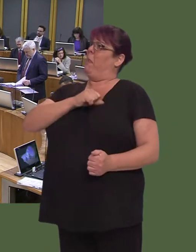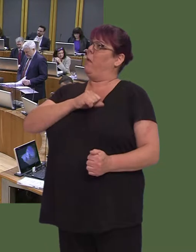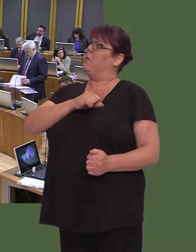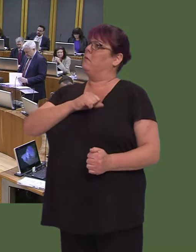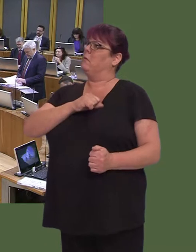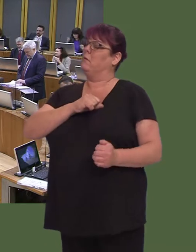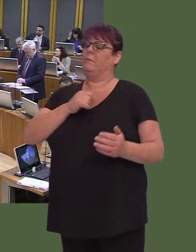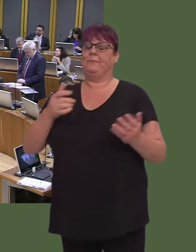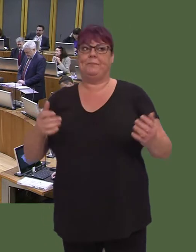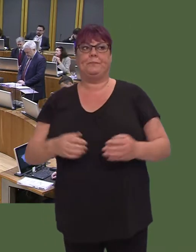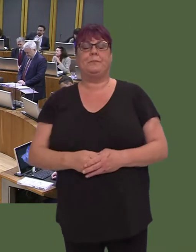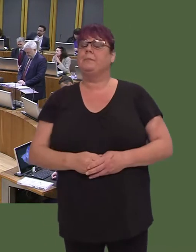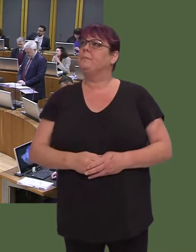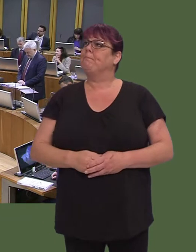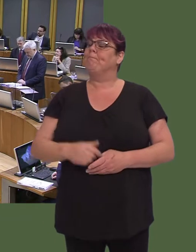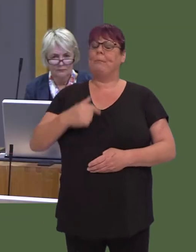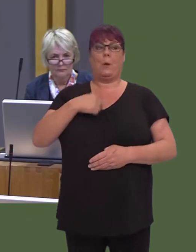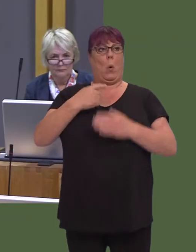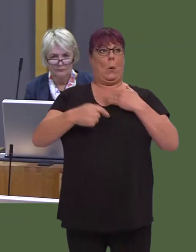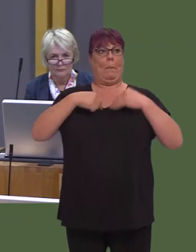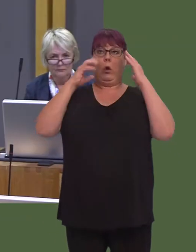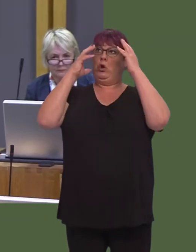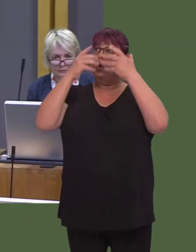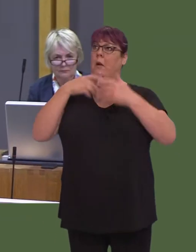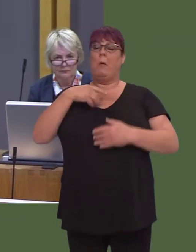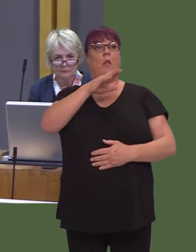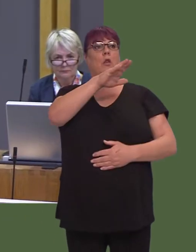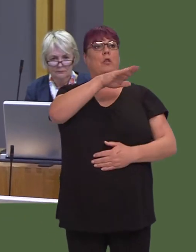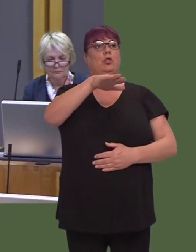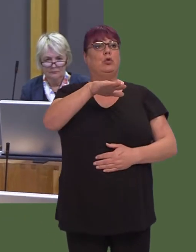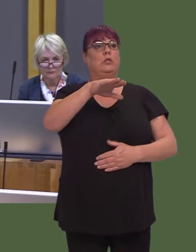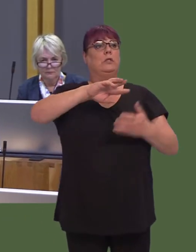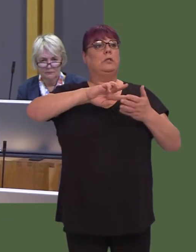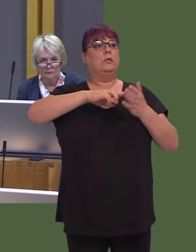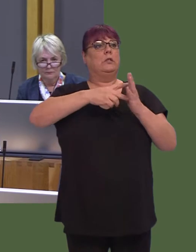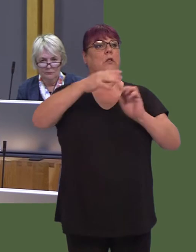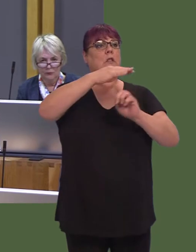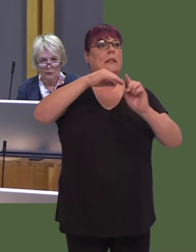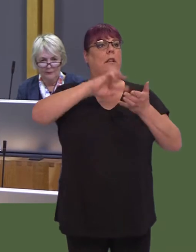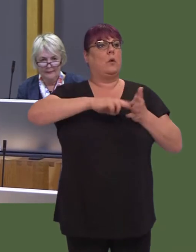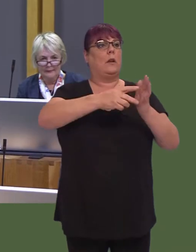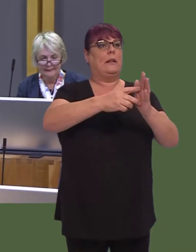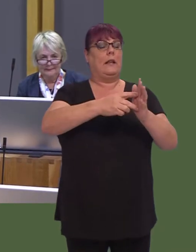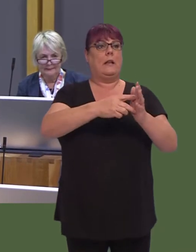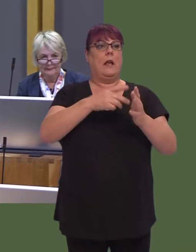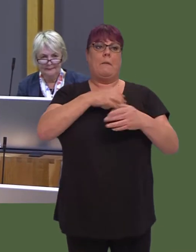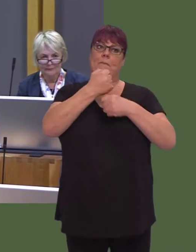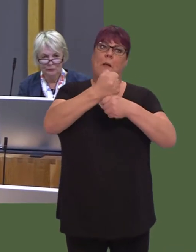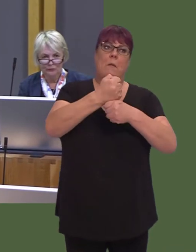Now, this isn't just a concern for me; the Children's Society are actively campaigning against the harsh limit that you plan to introduce.